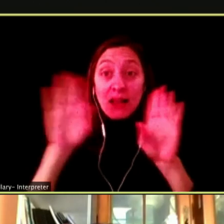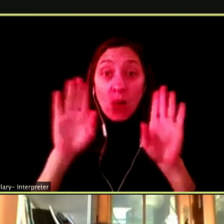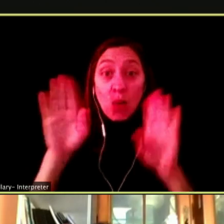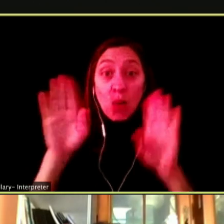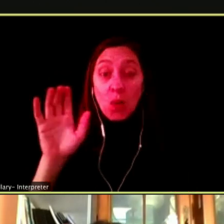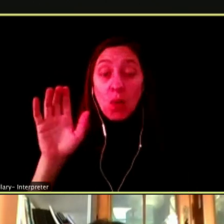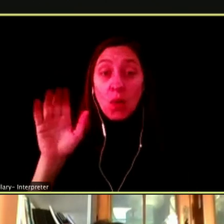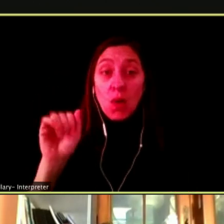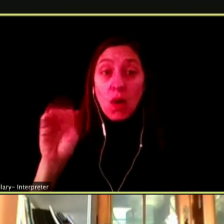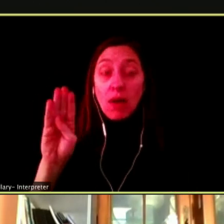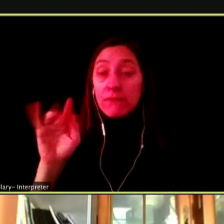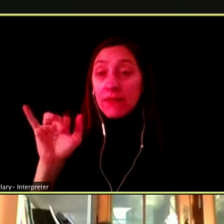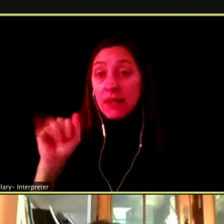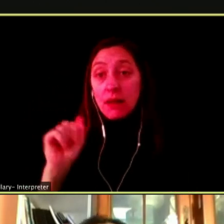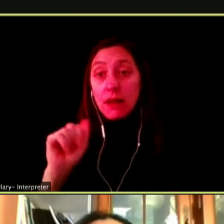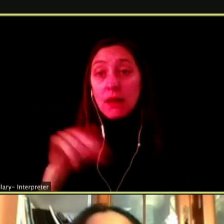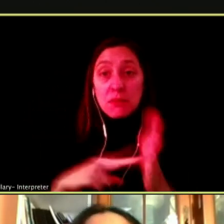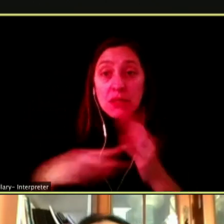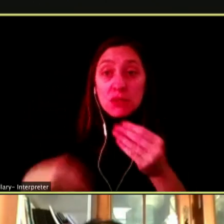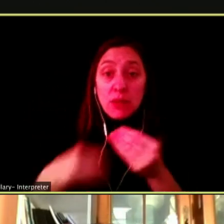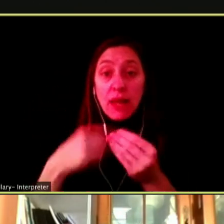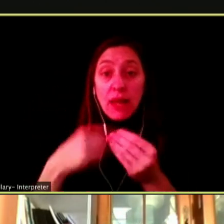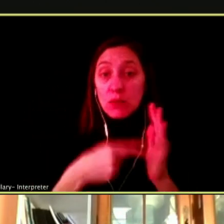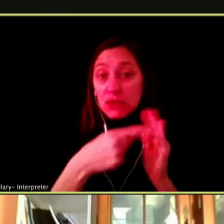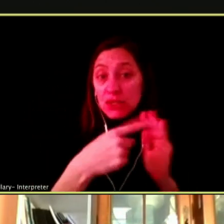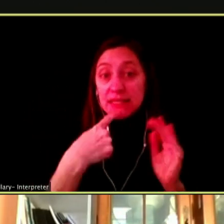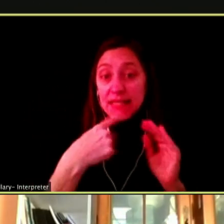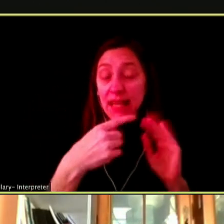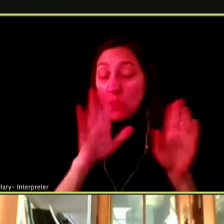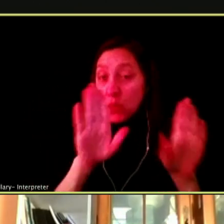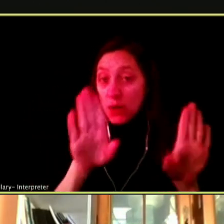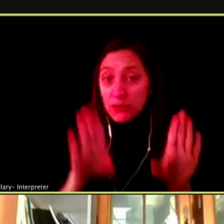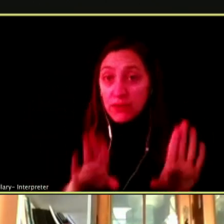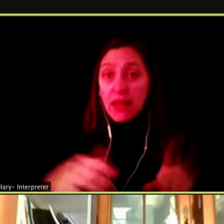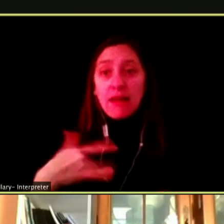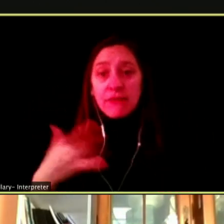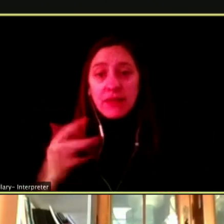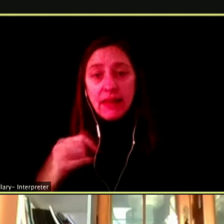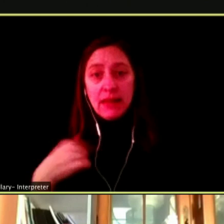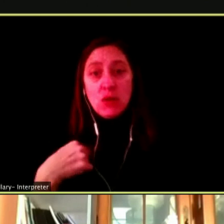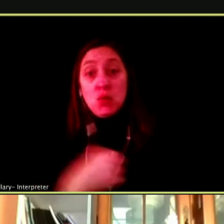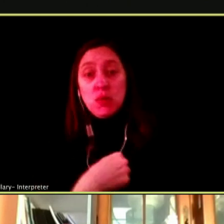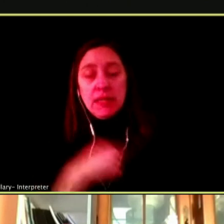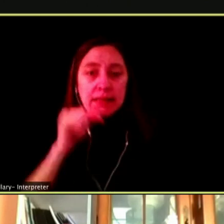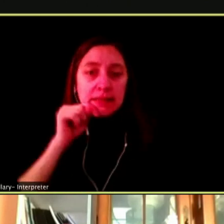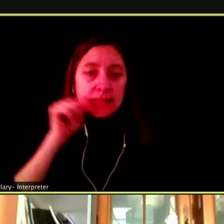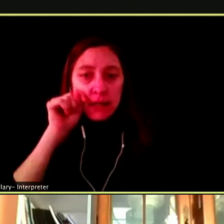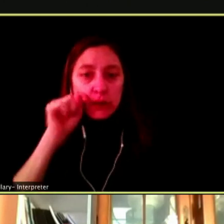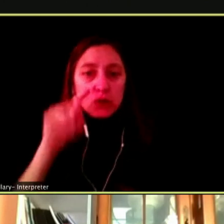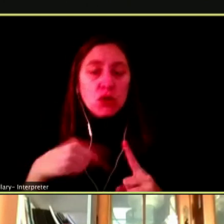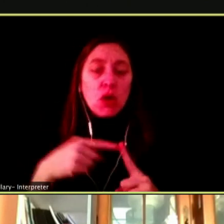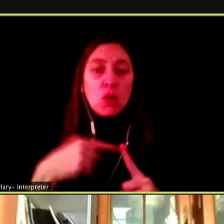JUST TO ADD ON TO WHAT PHOEBE SAID WONDERFULLY, I FEEL LIKE OUR TEENAGERS ONLY THINK OF THE